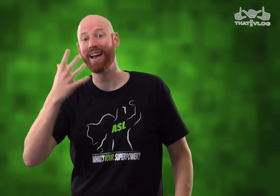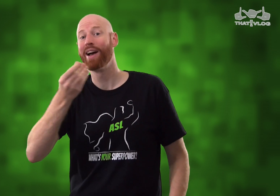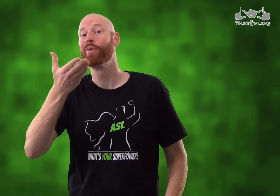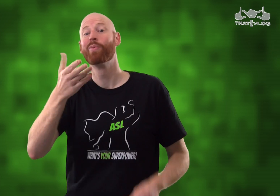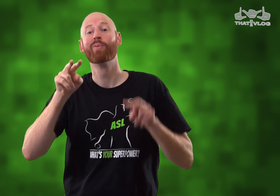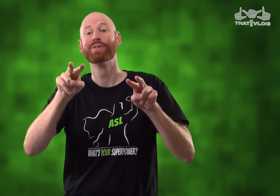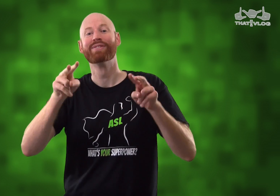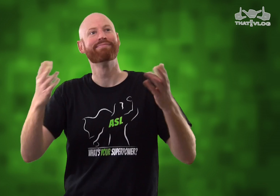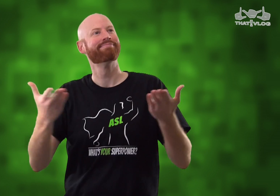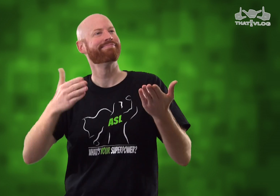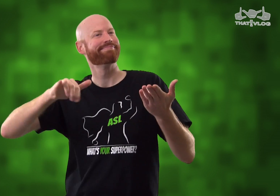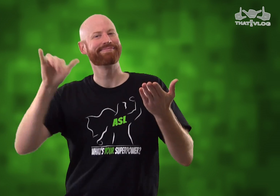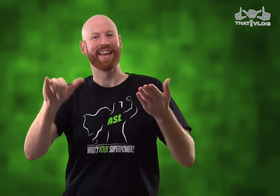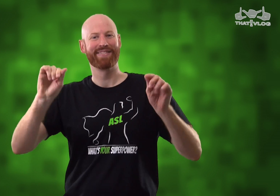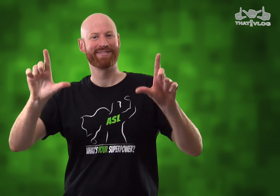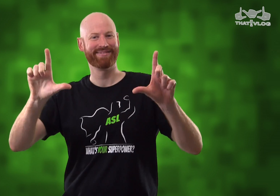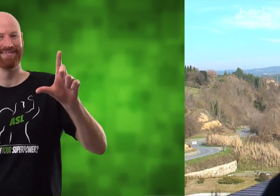and you are watching That!Vlog.